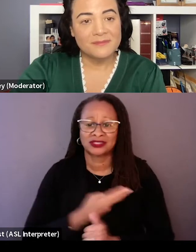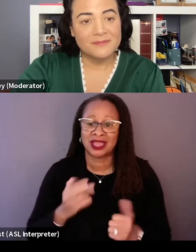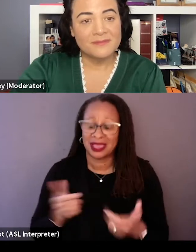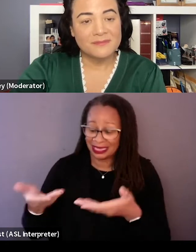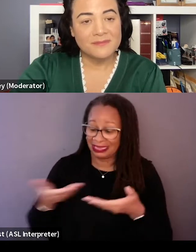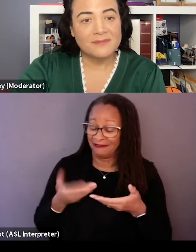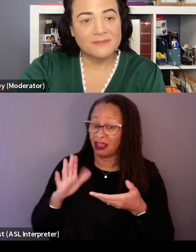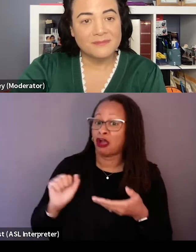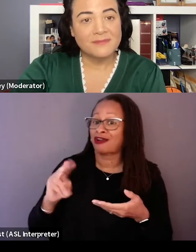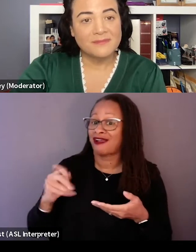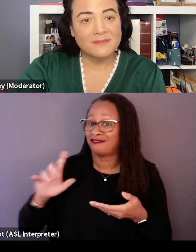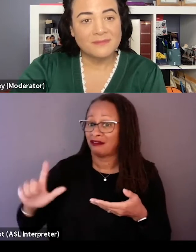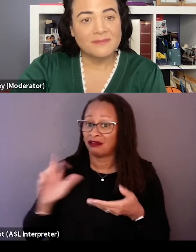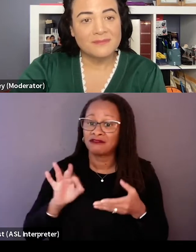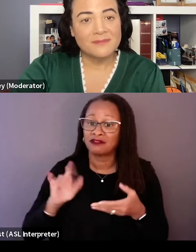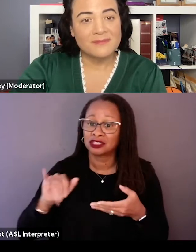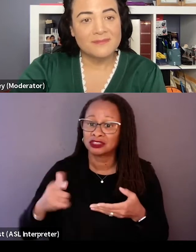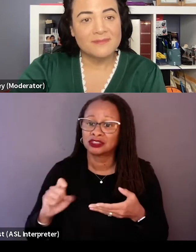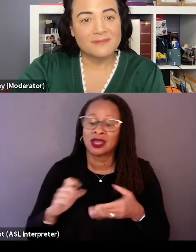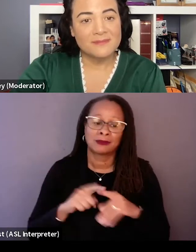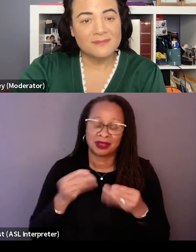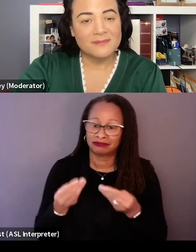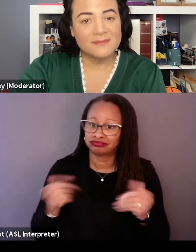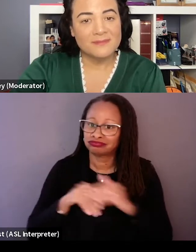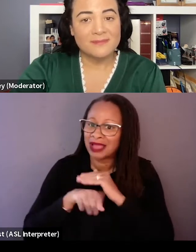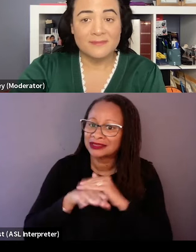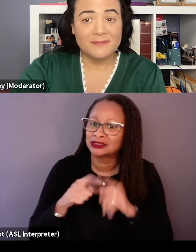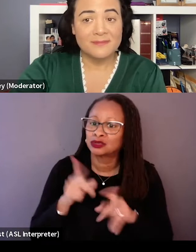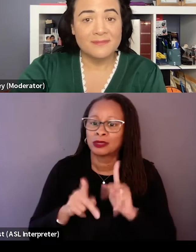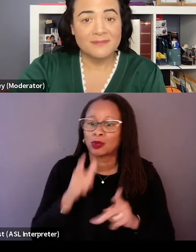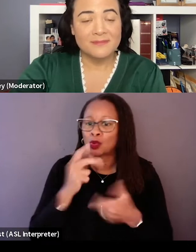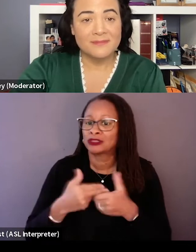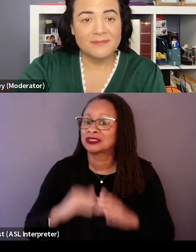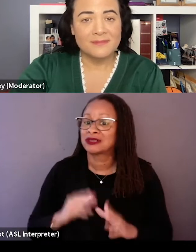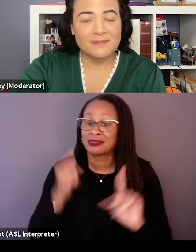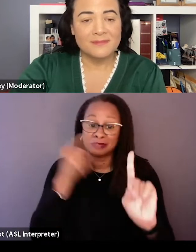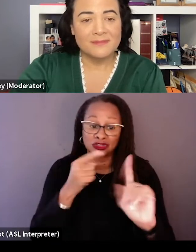but also in terms of facilitating access to the people who had participated in the mission. So we came up with a list